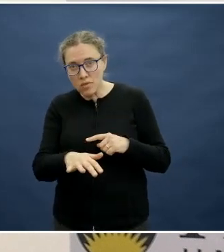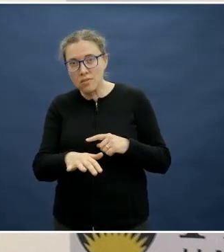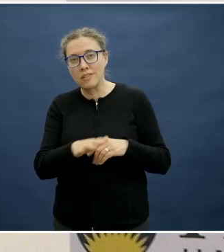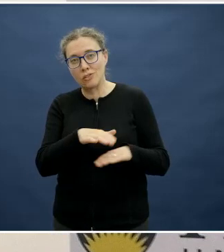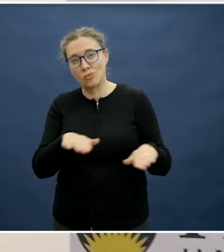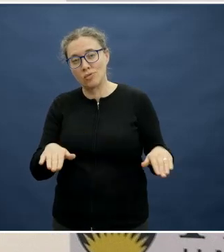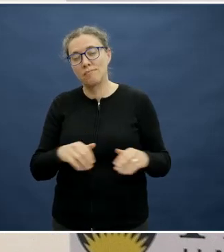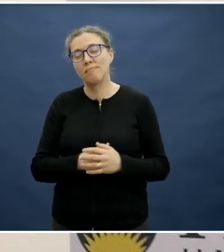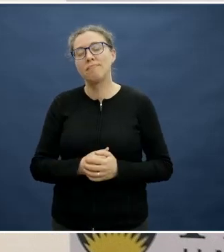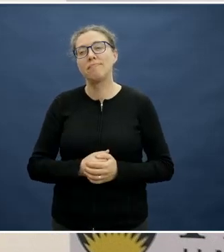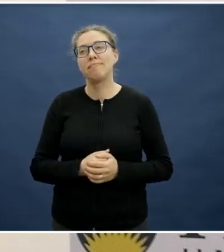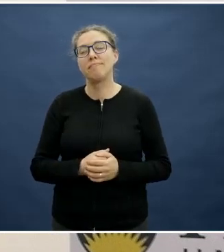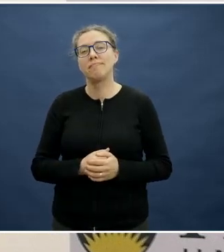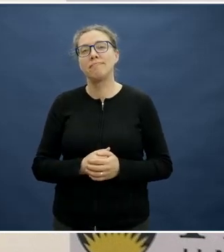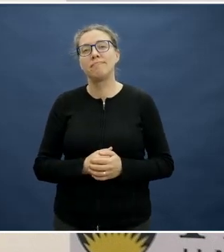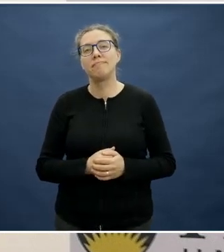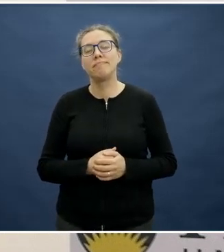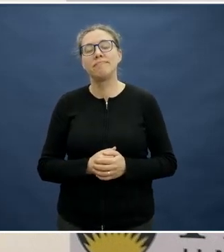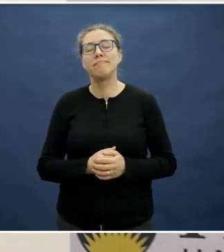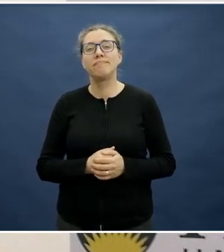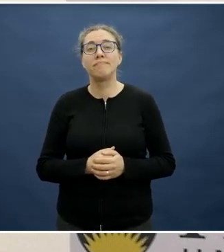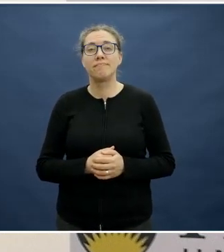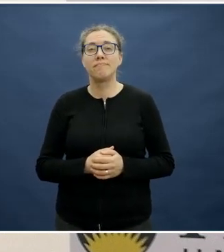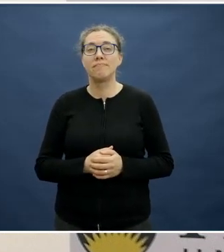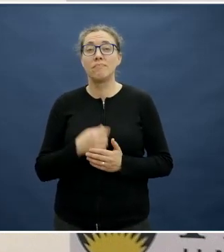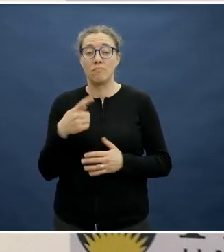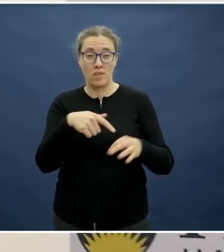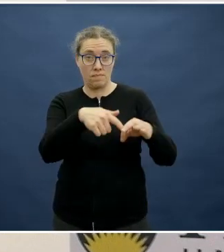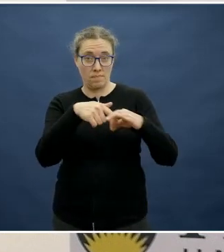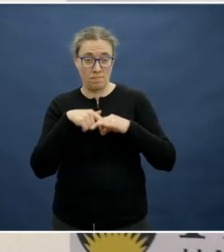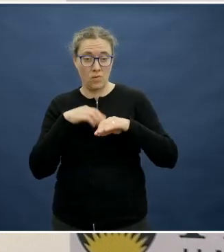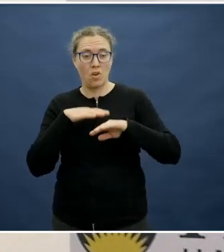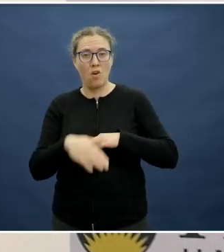So a question in relation to the role of artificial intelligence.